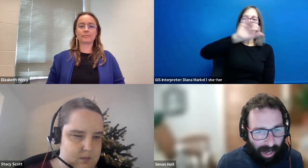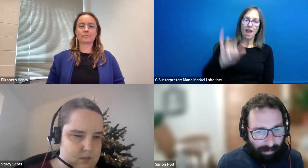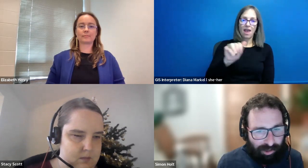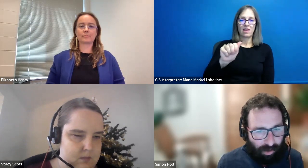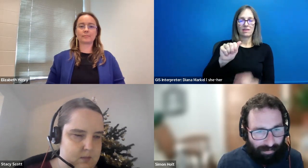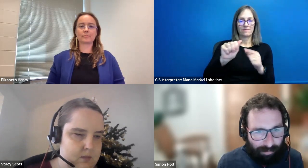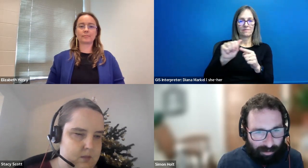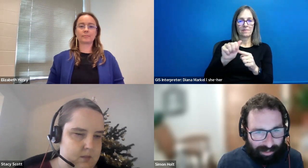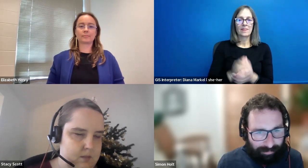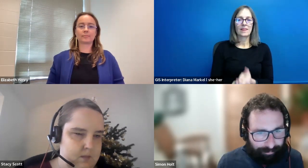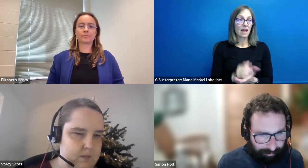Simon Holt: I'm sure everybody